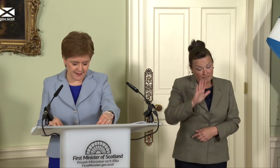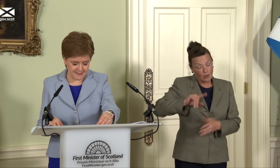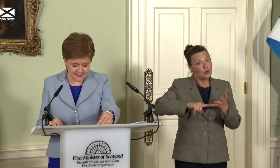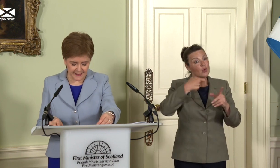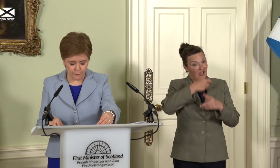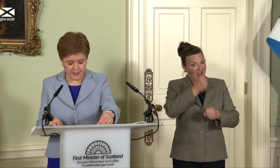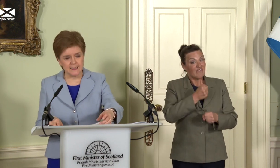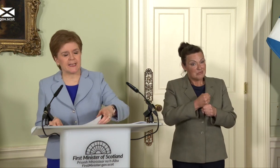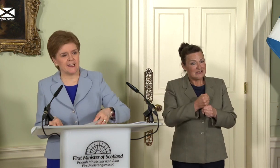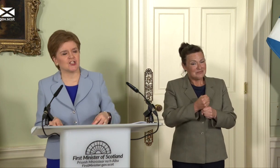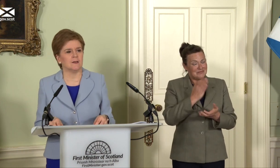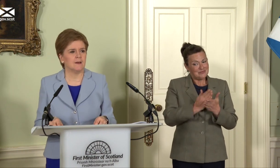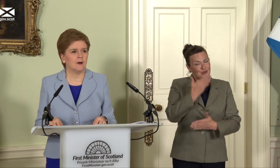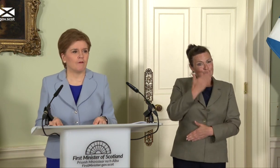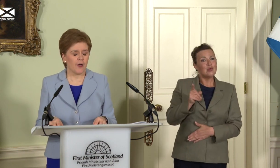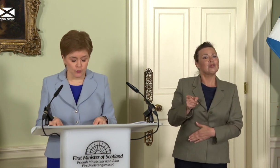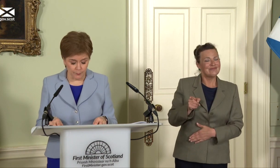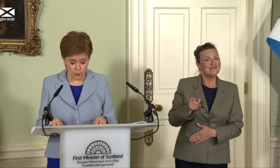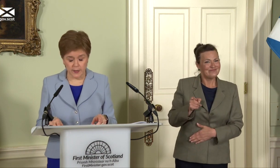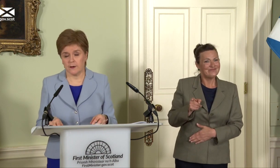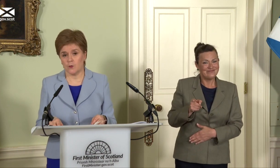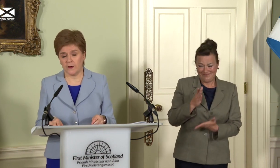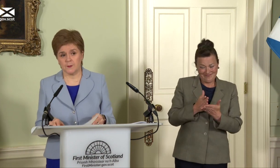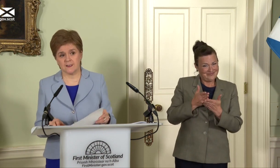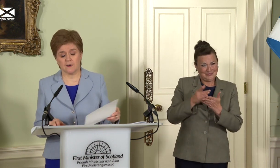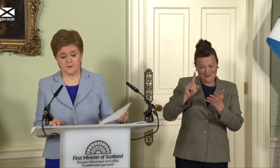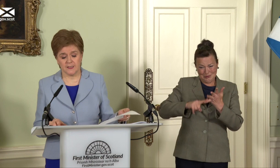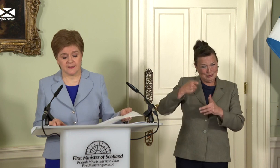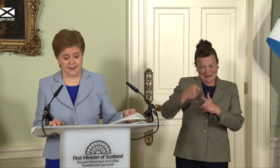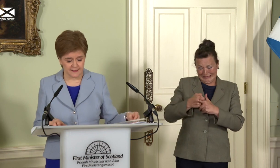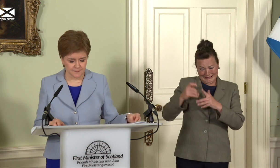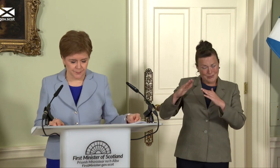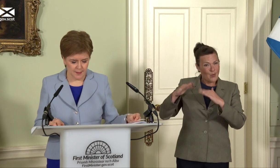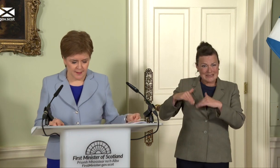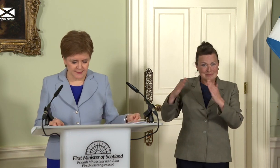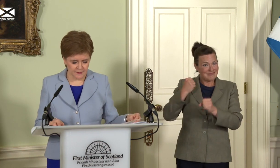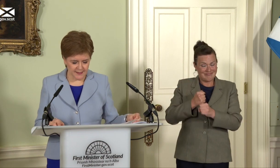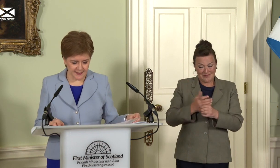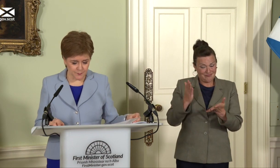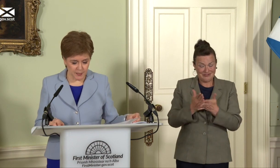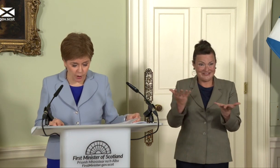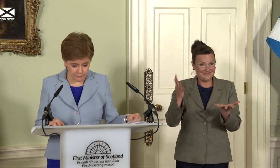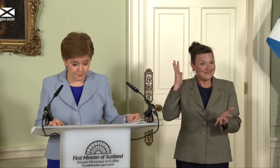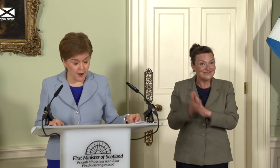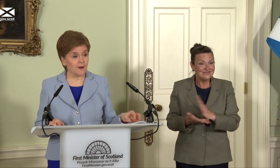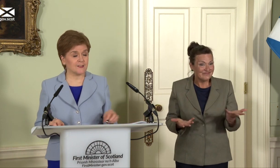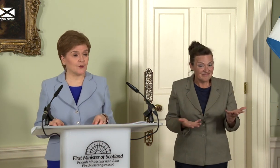is itself an indication of how broken Westminster governance is. Indeed, that has become part of